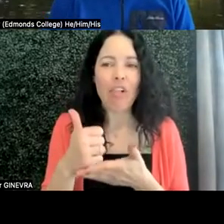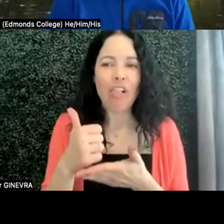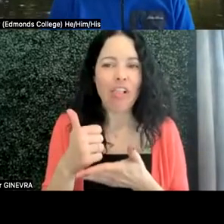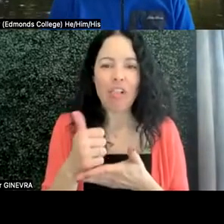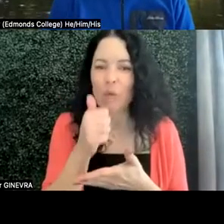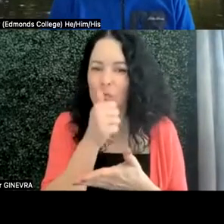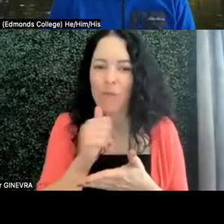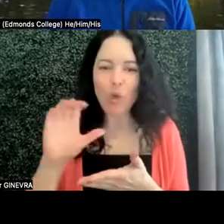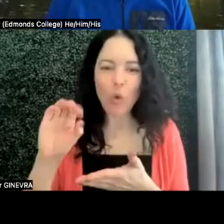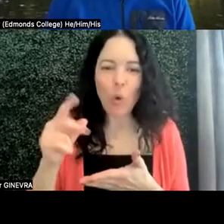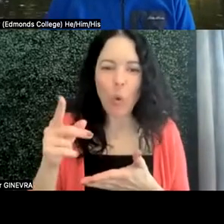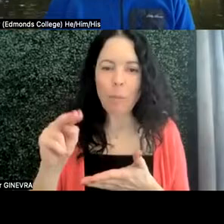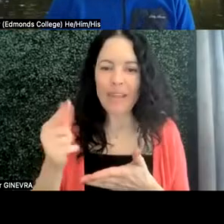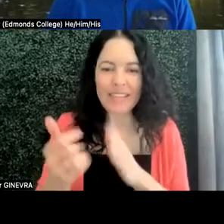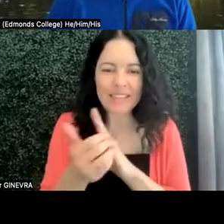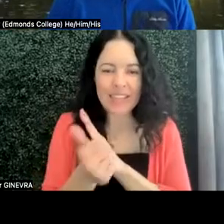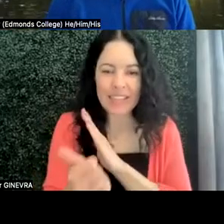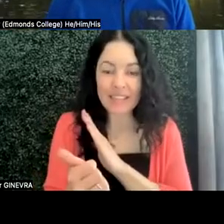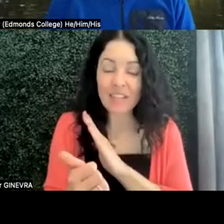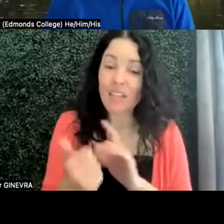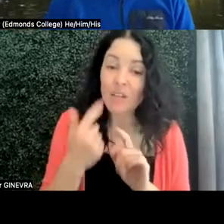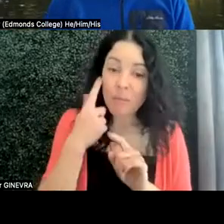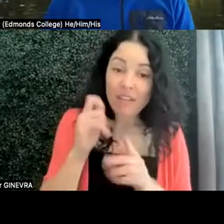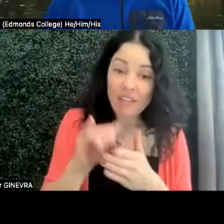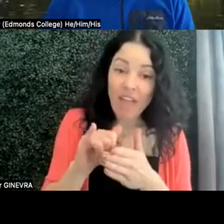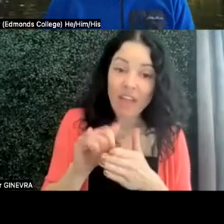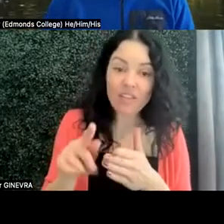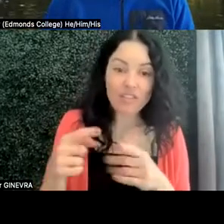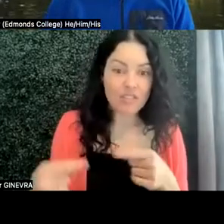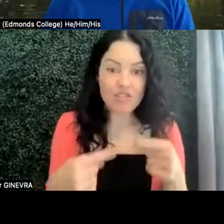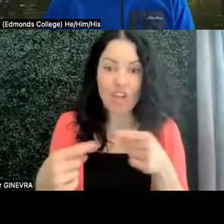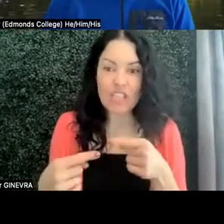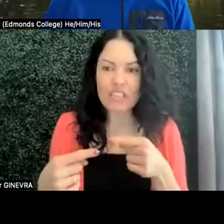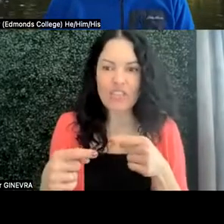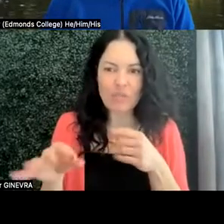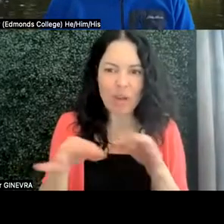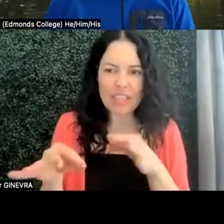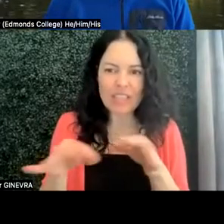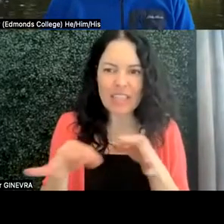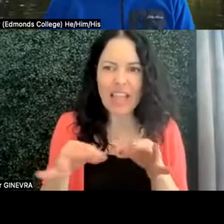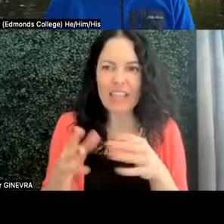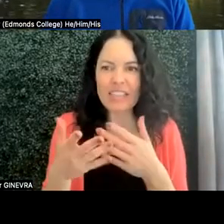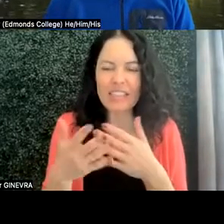And as a result, she also had a really hard time articulating her barriers, not only to our office,